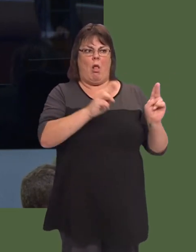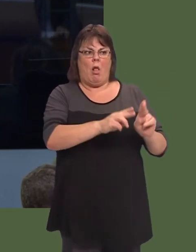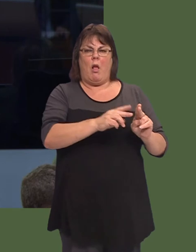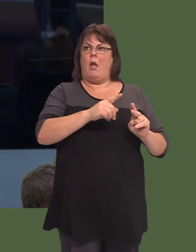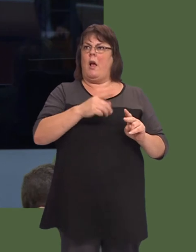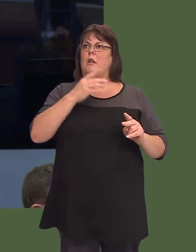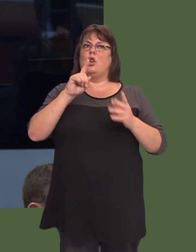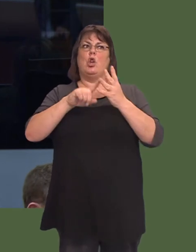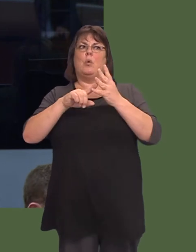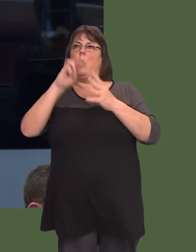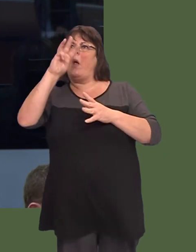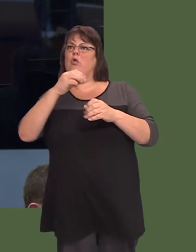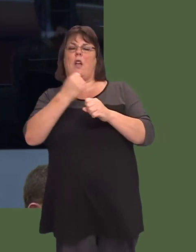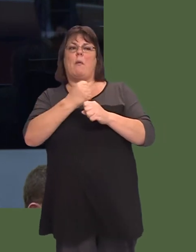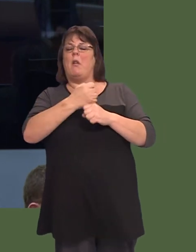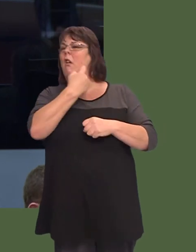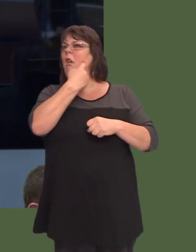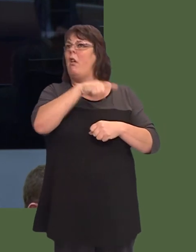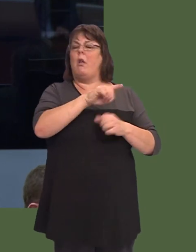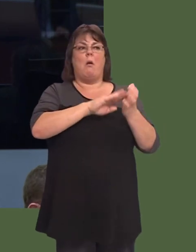Mae colli neu wanhau gwasanaethau yn tanseilio statws yr ysbyty fel canolfan ranbarthol o